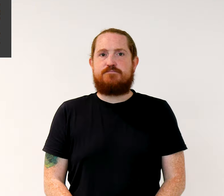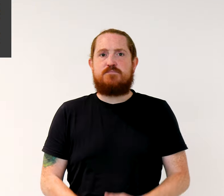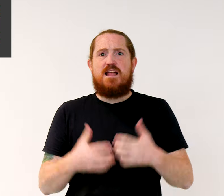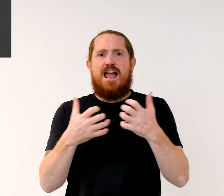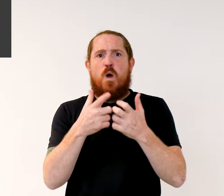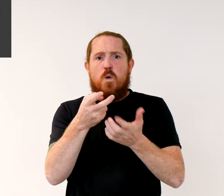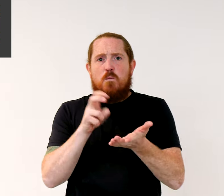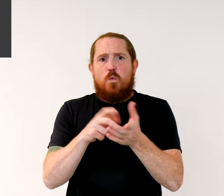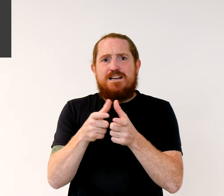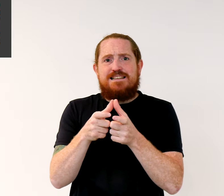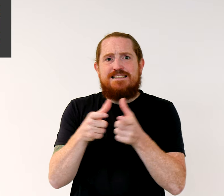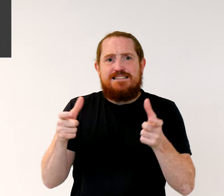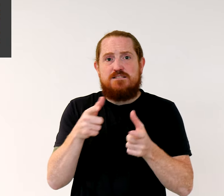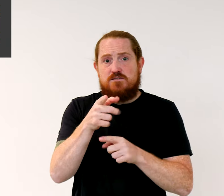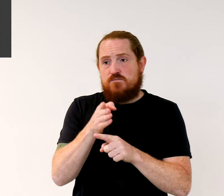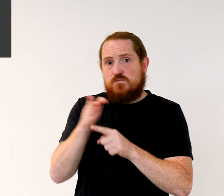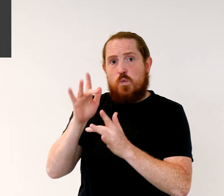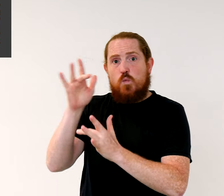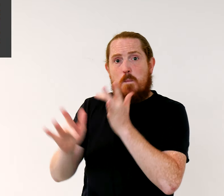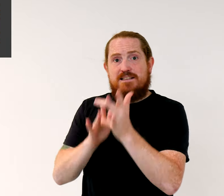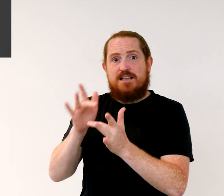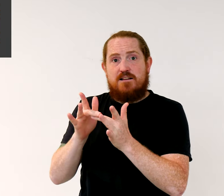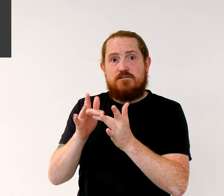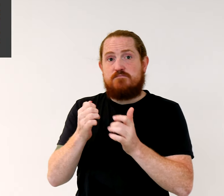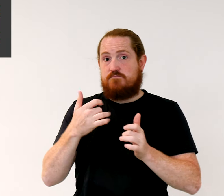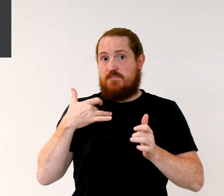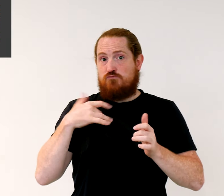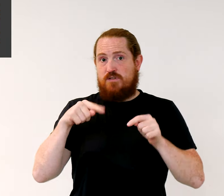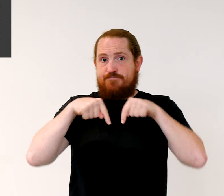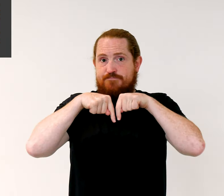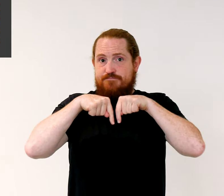To book your tickets, visit the website